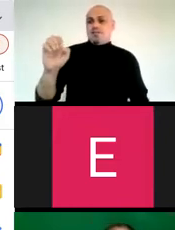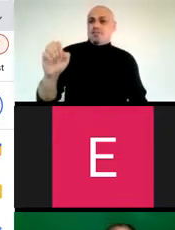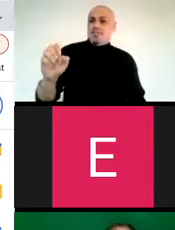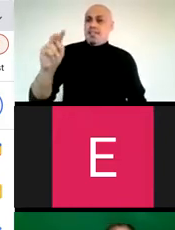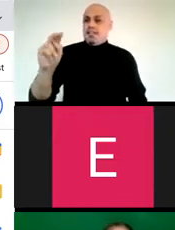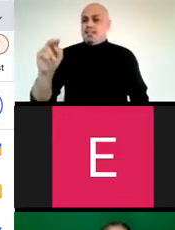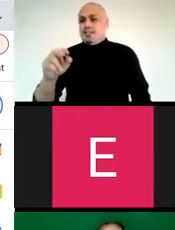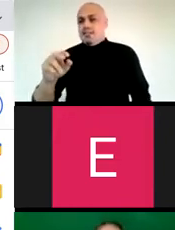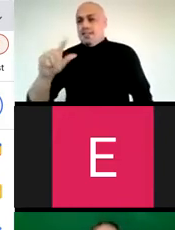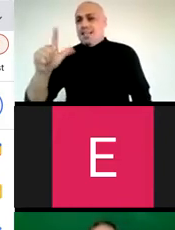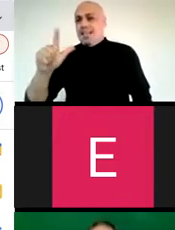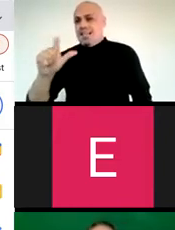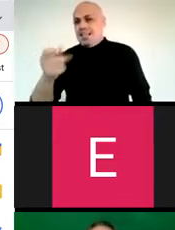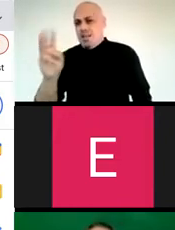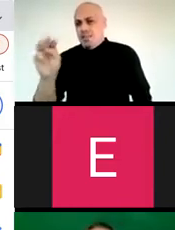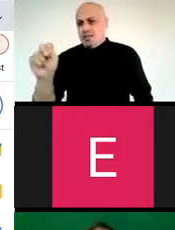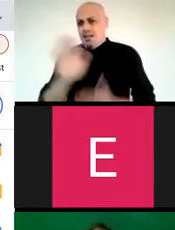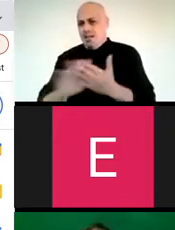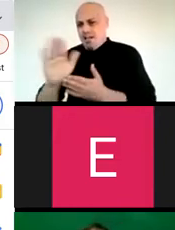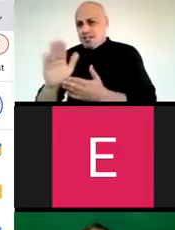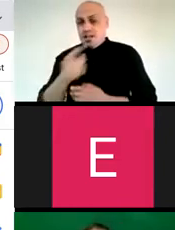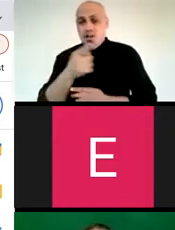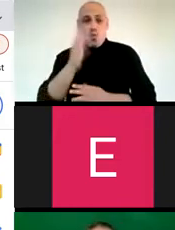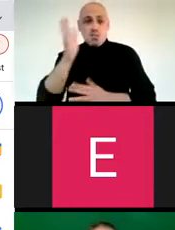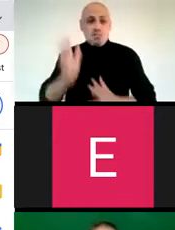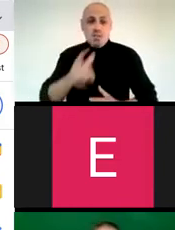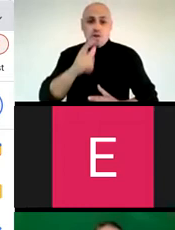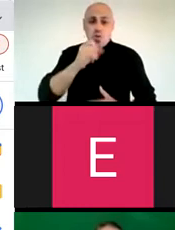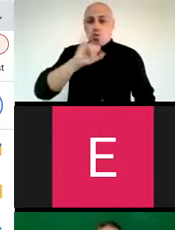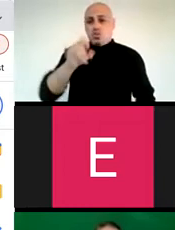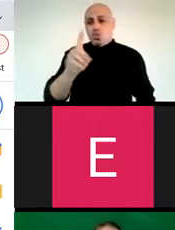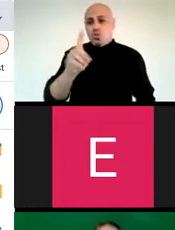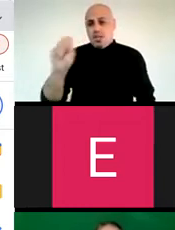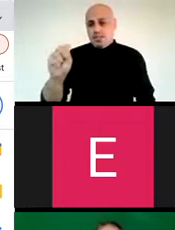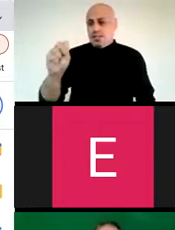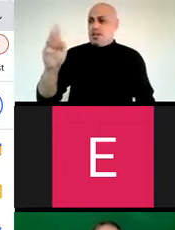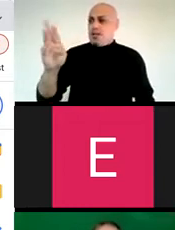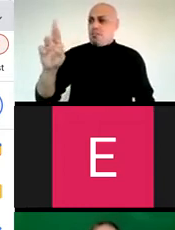at Lehman College and one of the speakers this summer was a tap dancer from Virginia, his name's